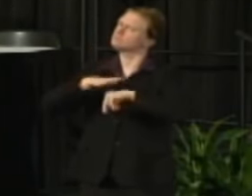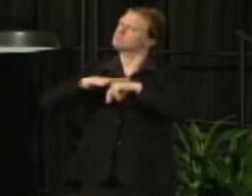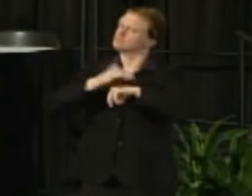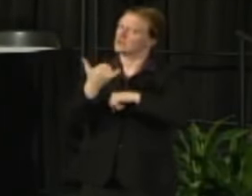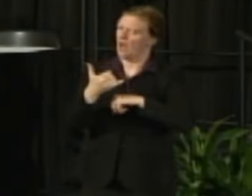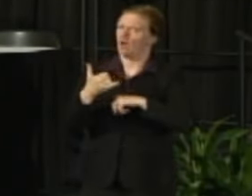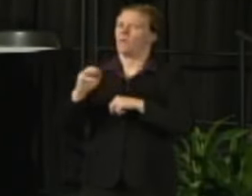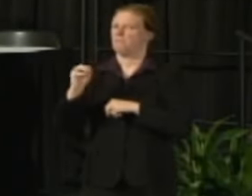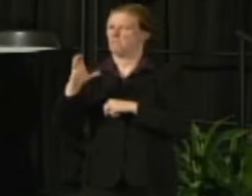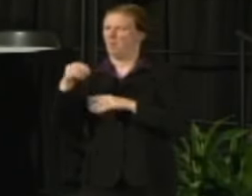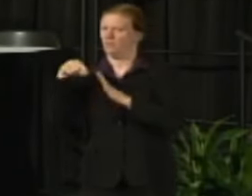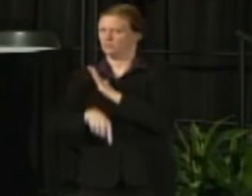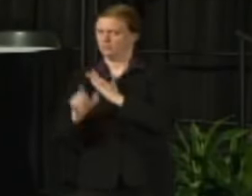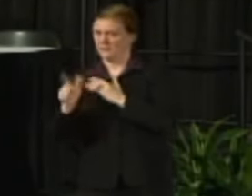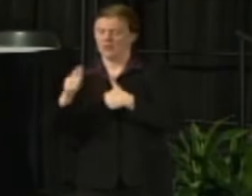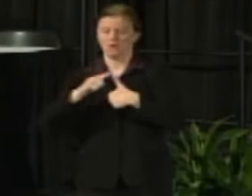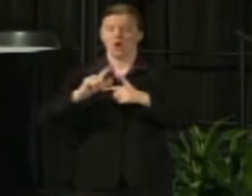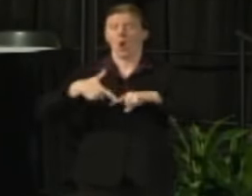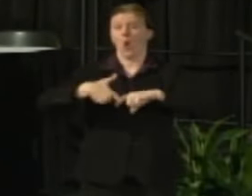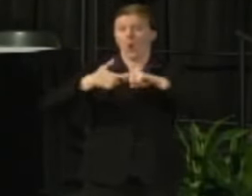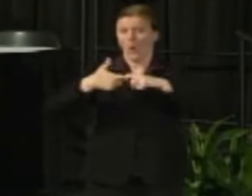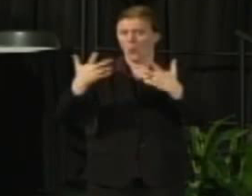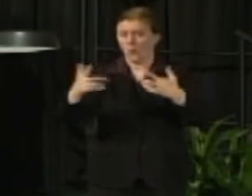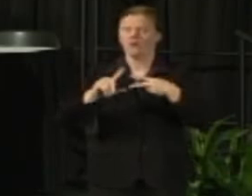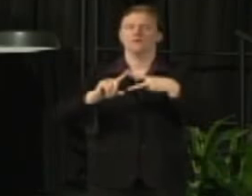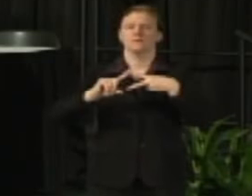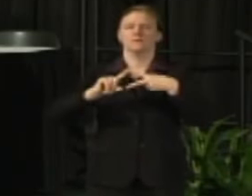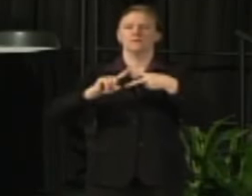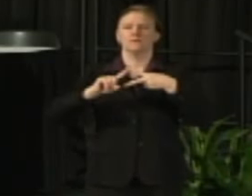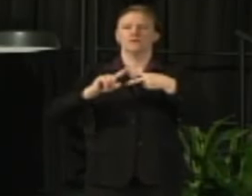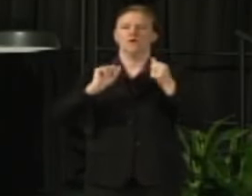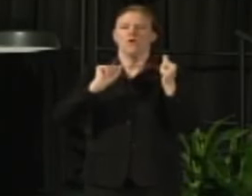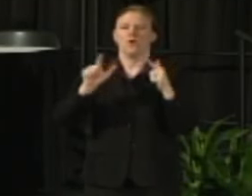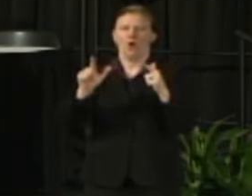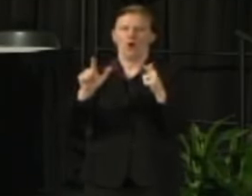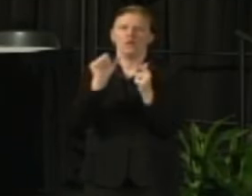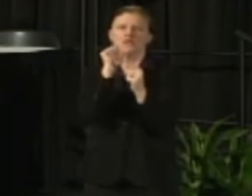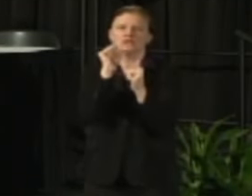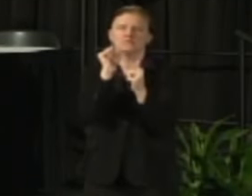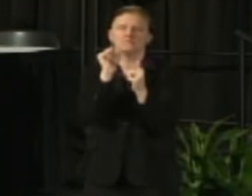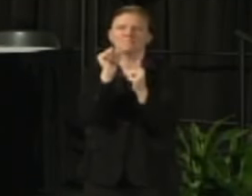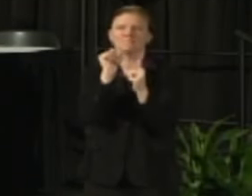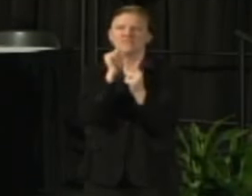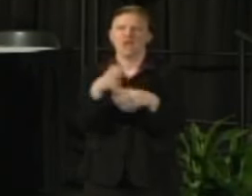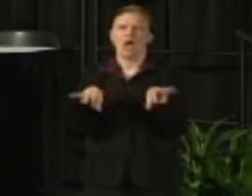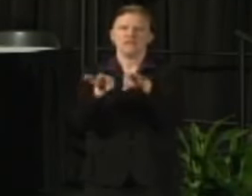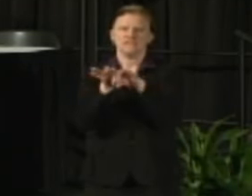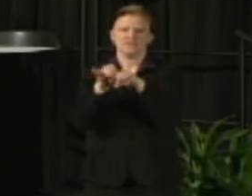The first is to put a hold on all non-essential positions so those,